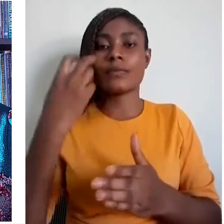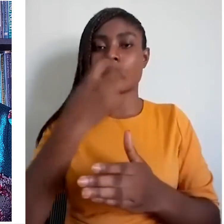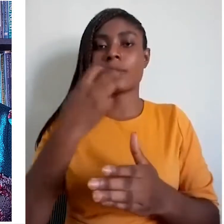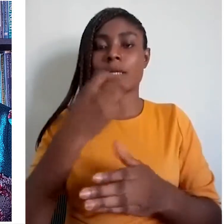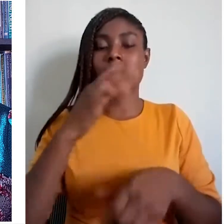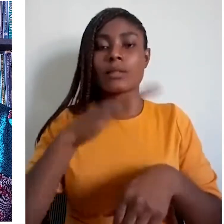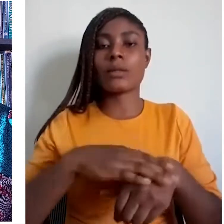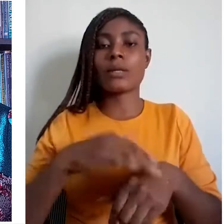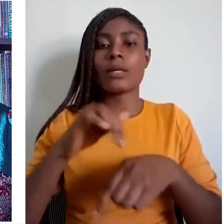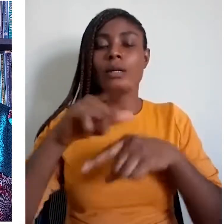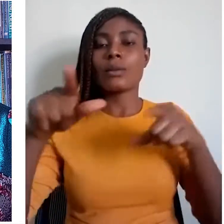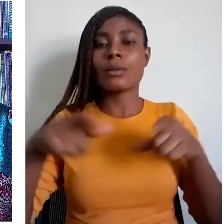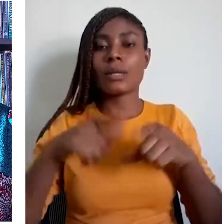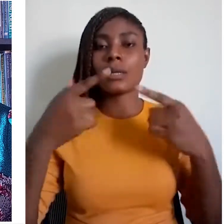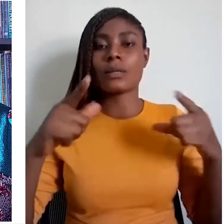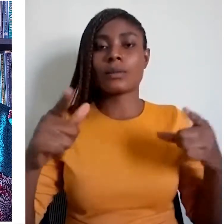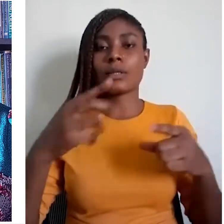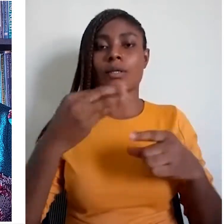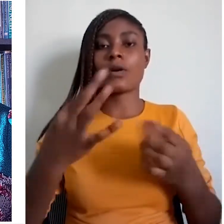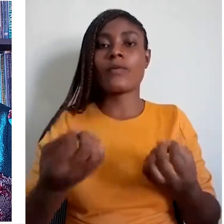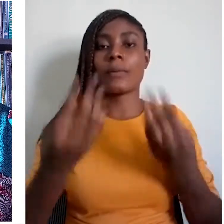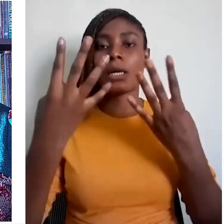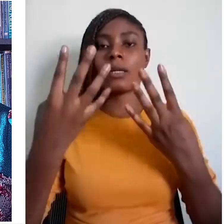of both majority and minority groups.